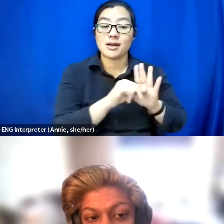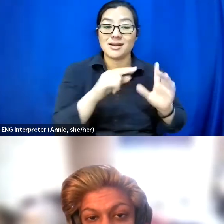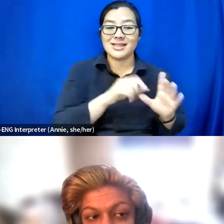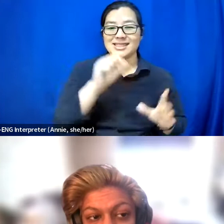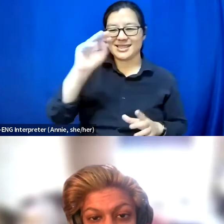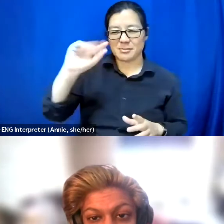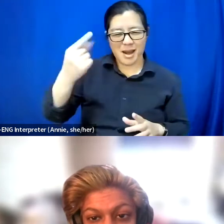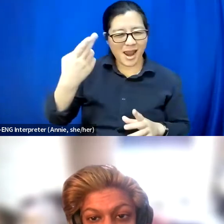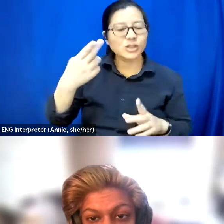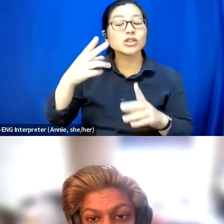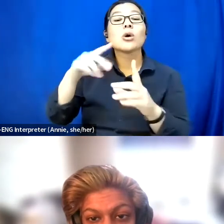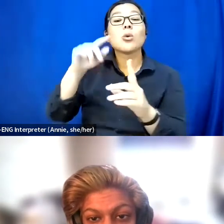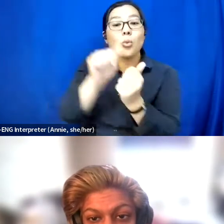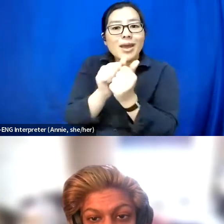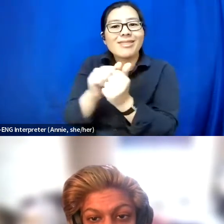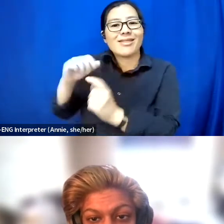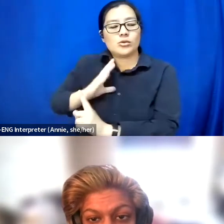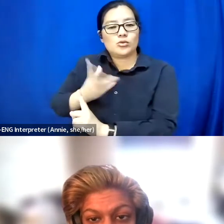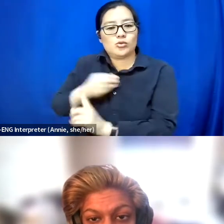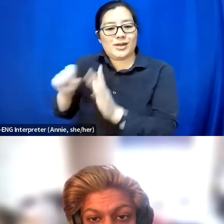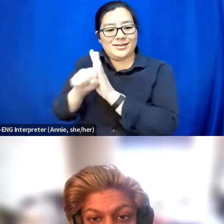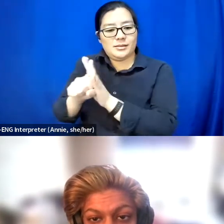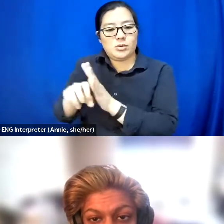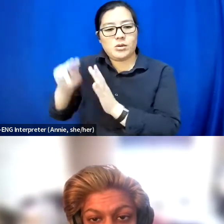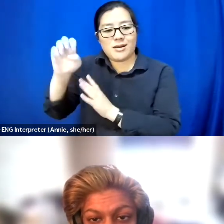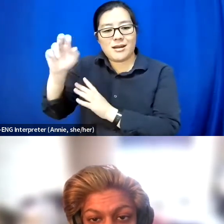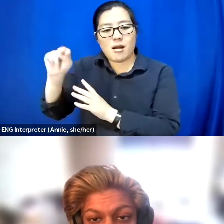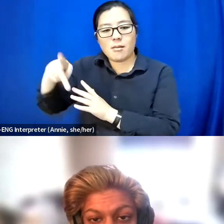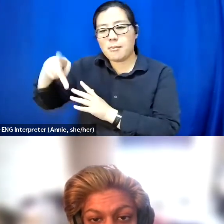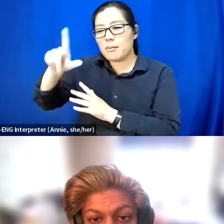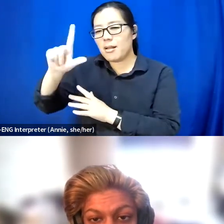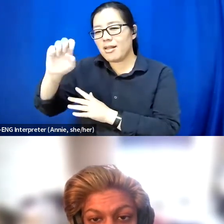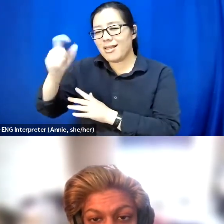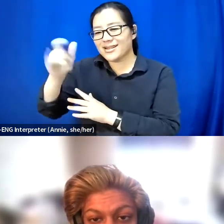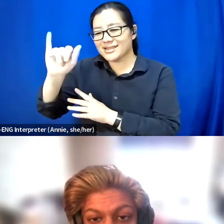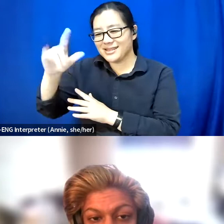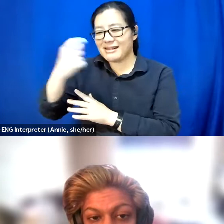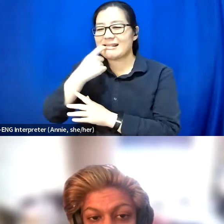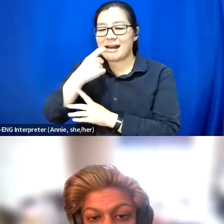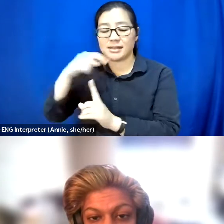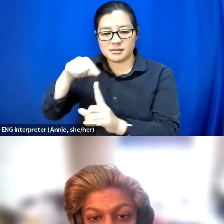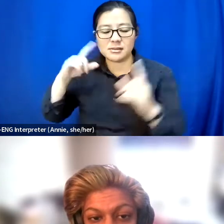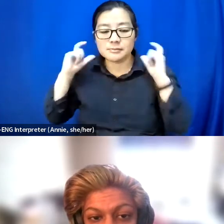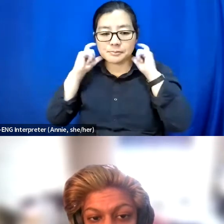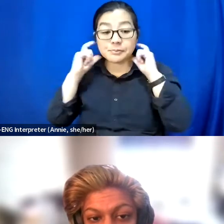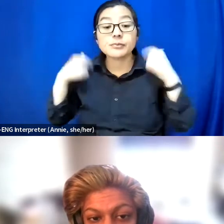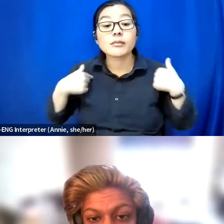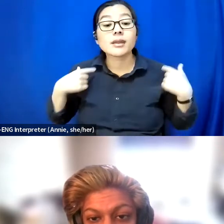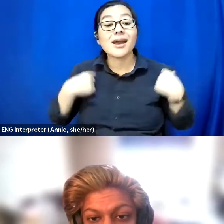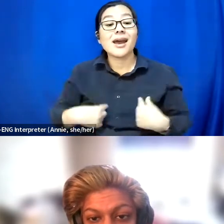in neon pink plexiglass, and lavender and pink chainmail necklace.